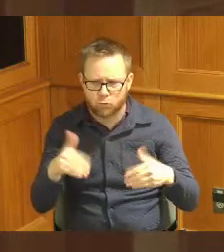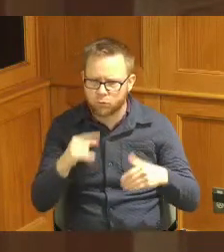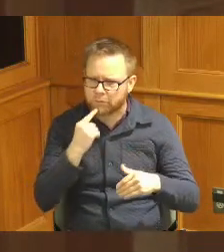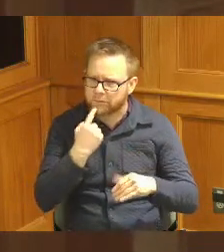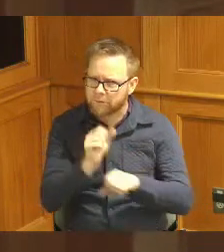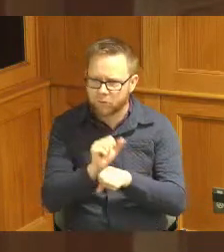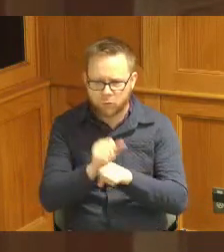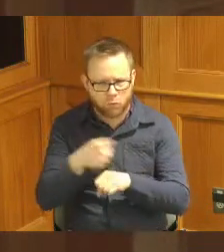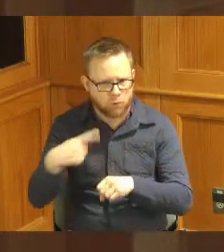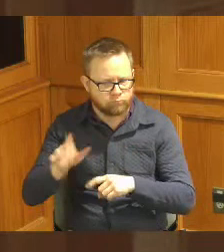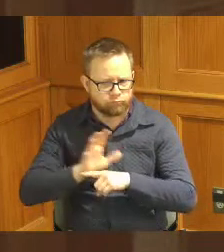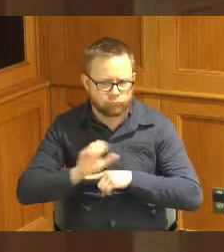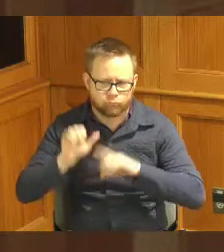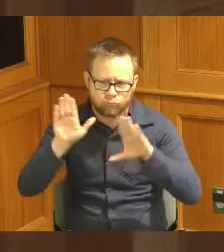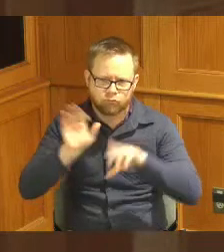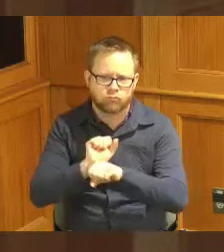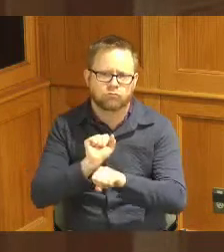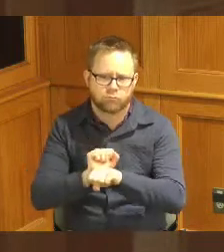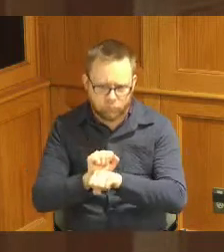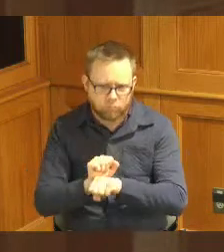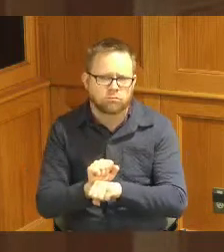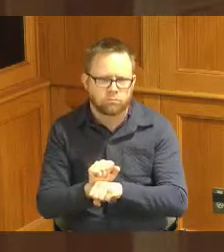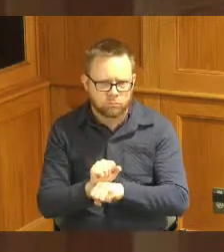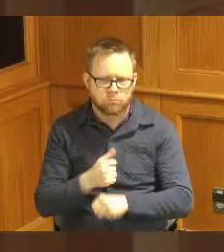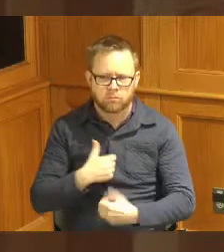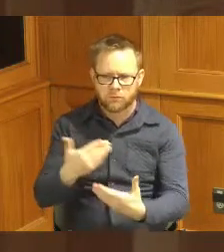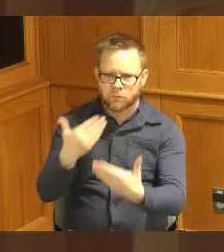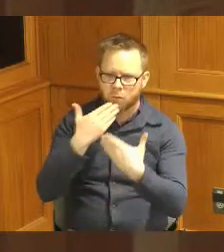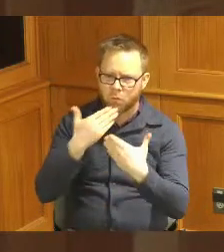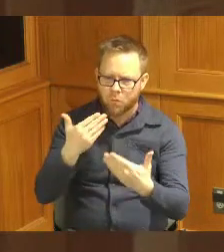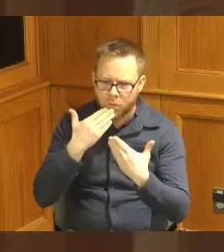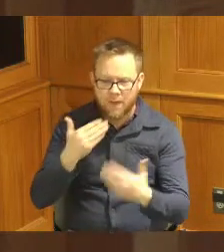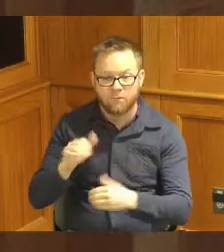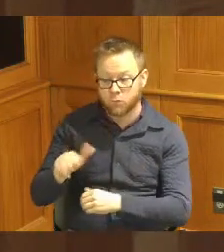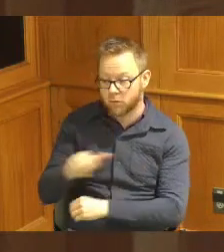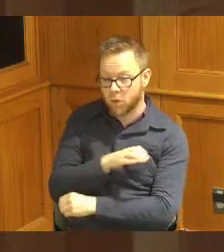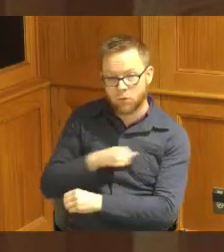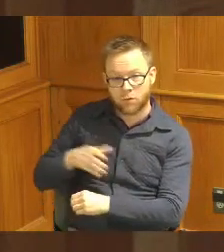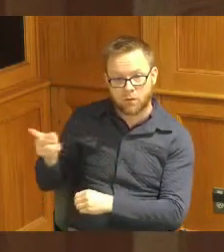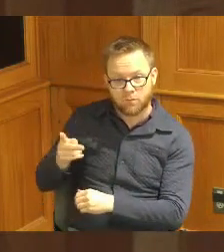did a really fantastic job so I was grateful to my colleagues for supporting those resolutions